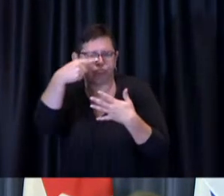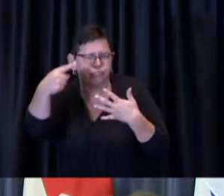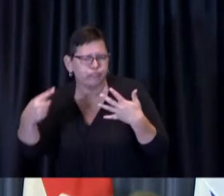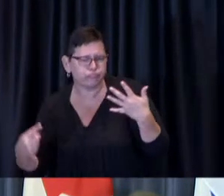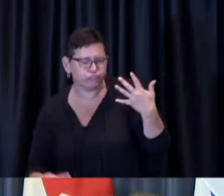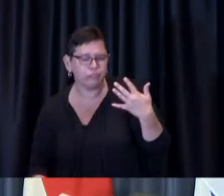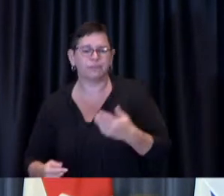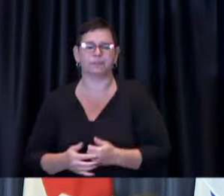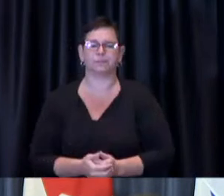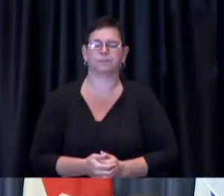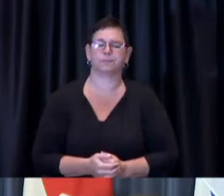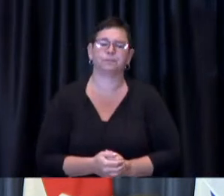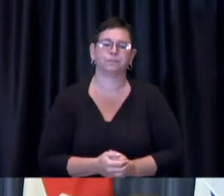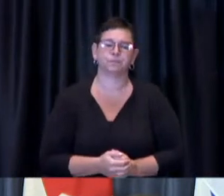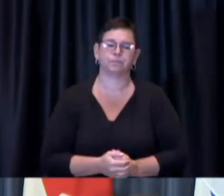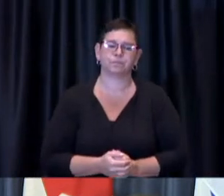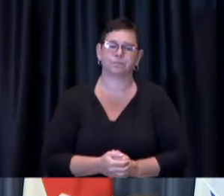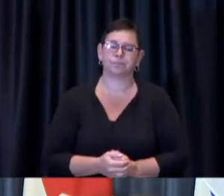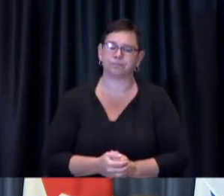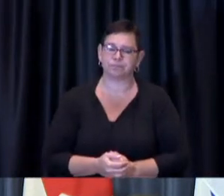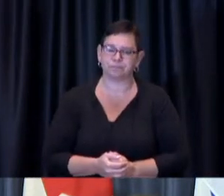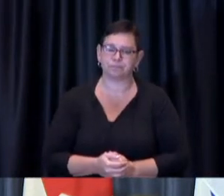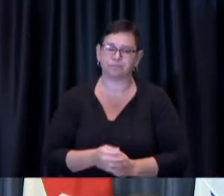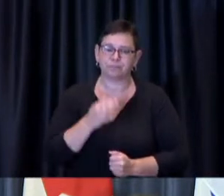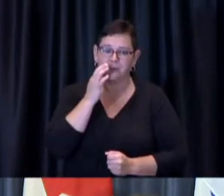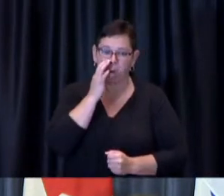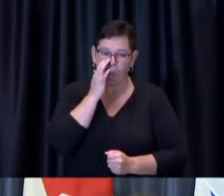As with all of the Homestretch Vaccine Push Initiatives, the aim of these pop-up